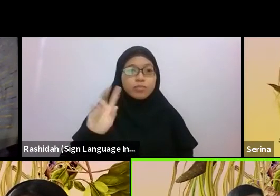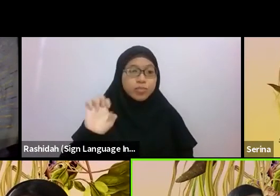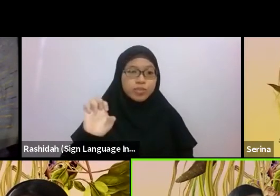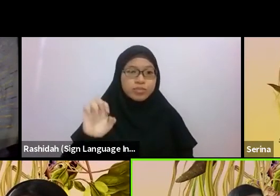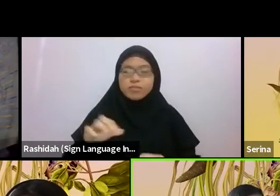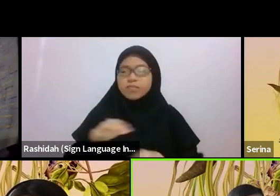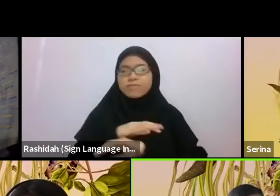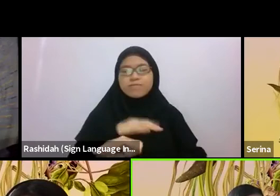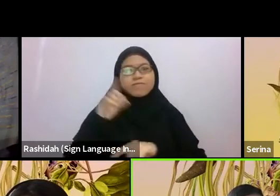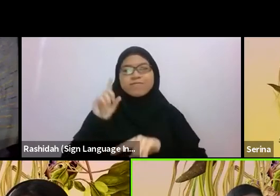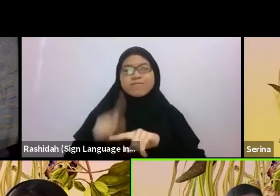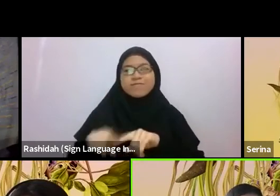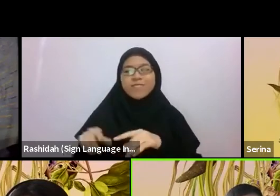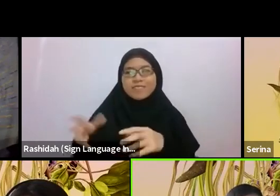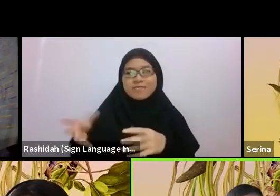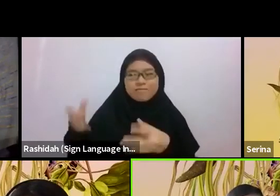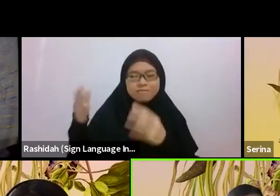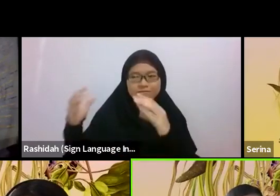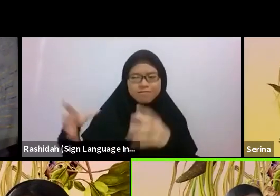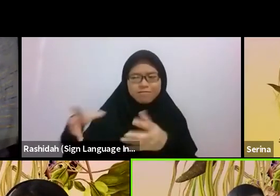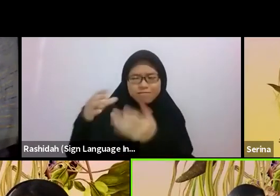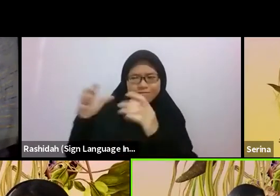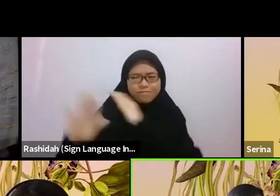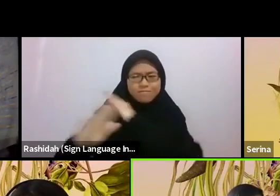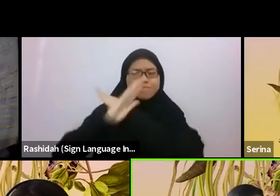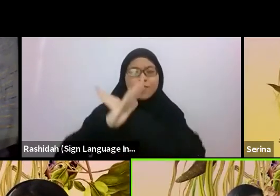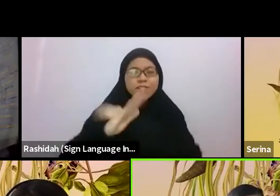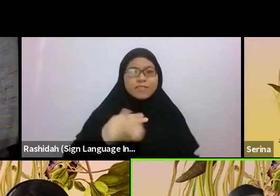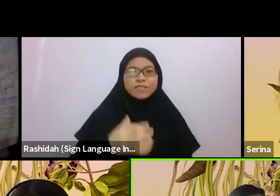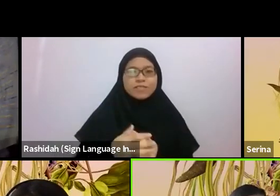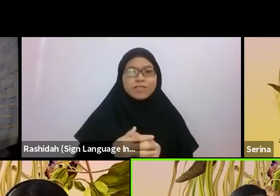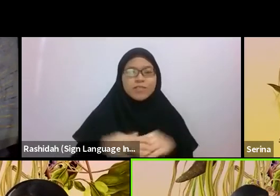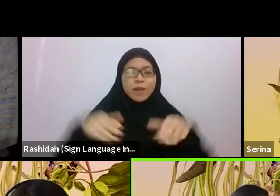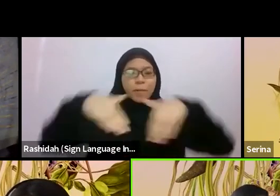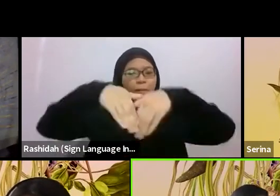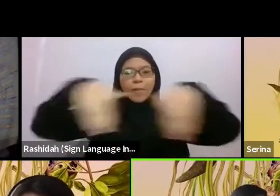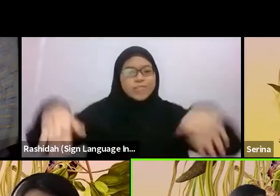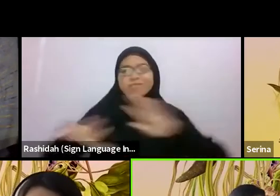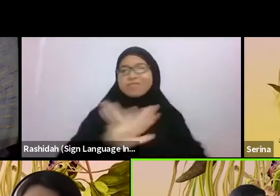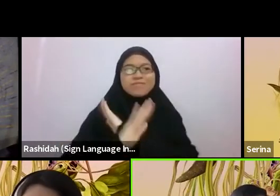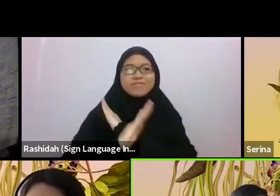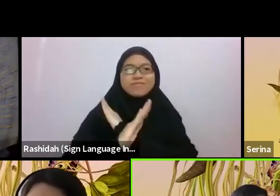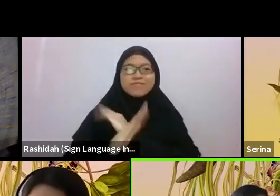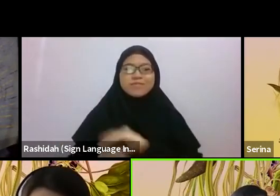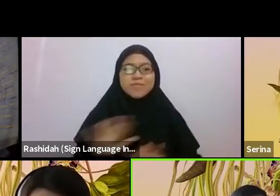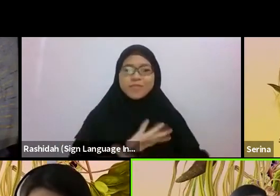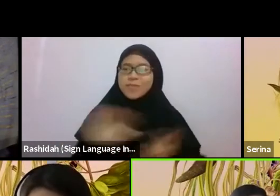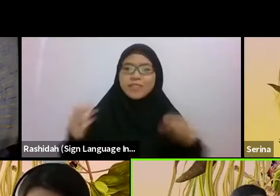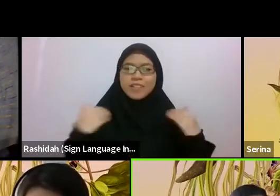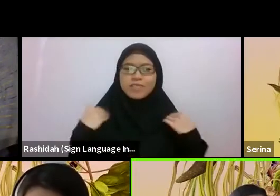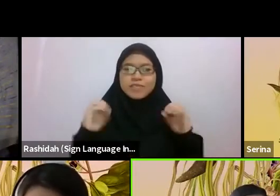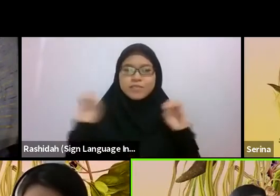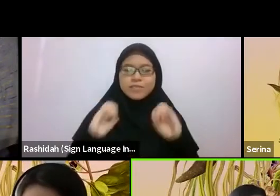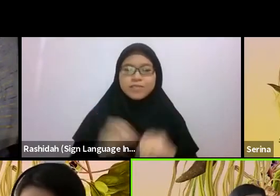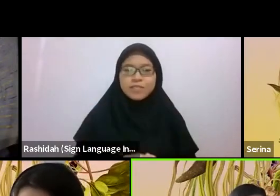and so I invented stories and places, telling myself that to my north was a strange and forbidden land